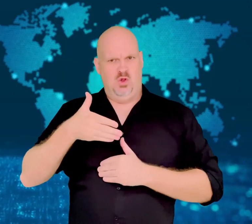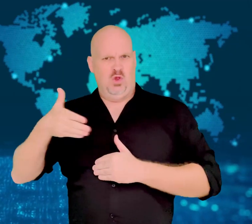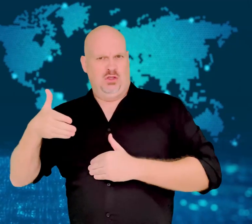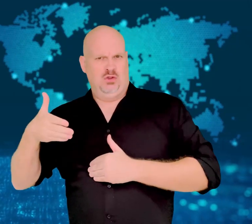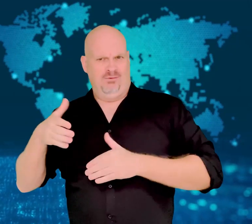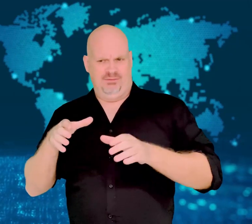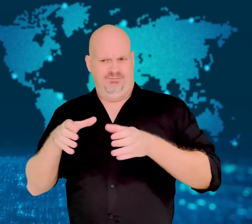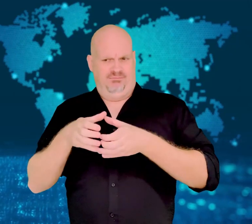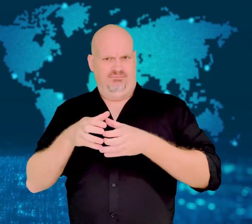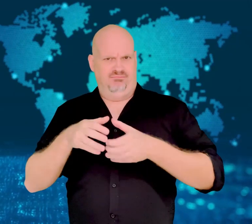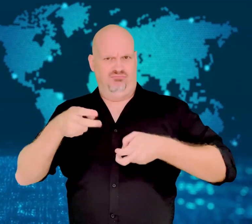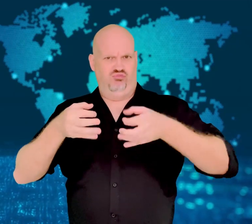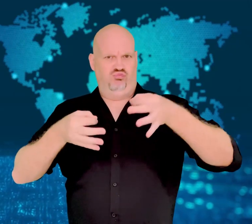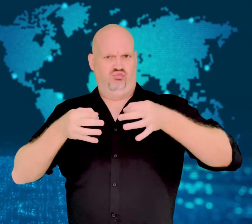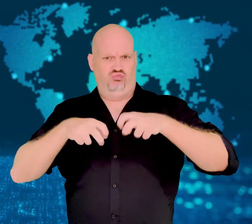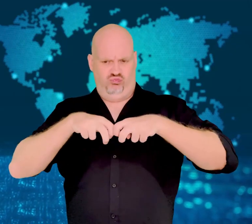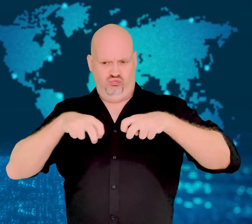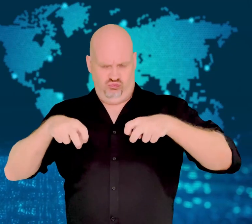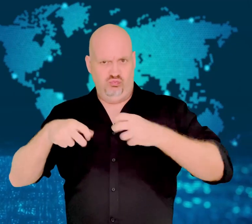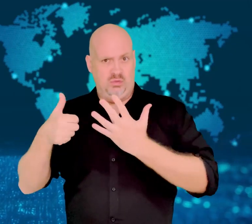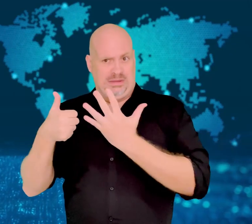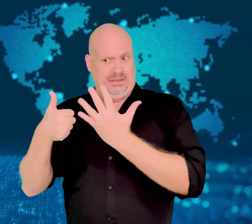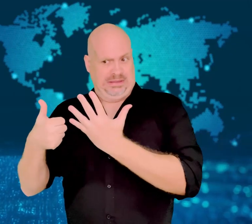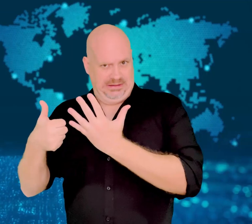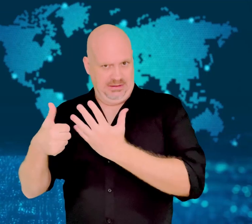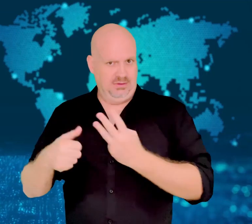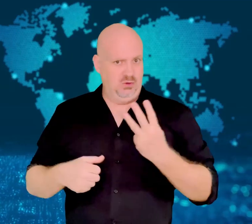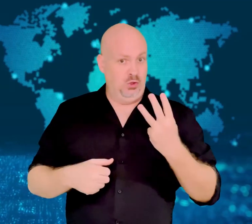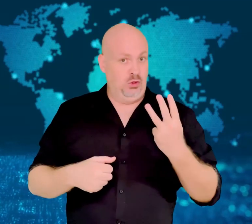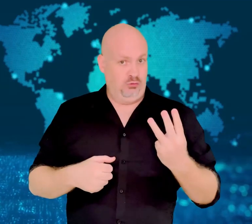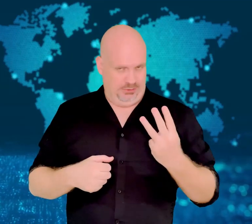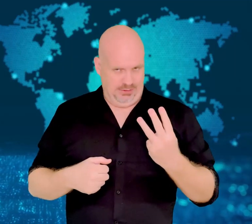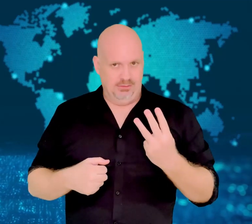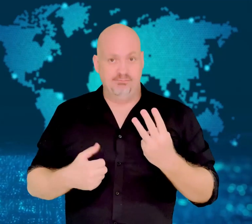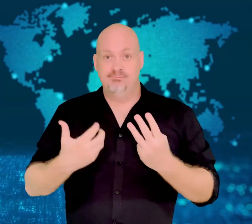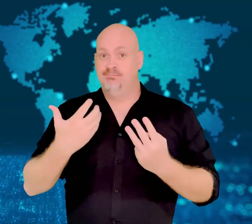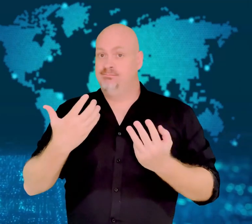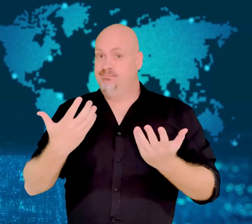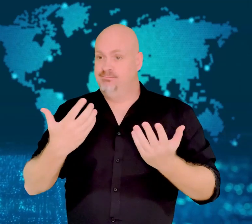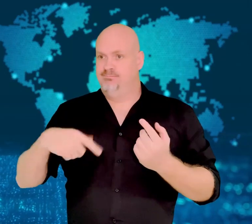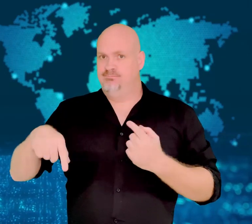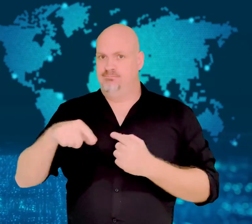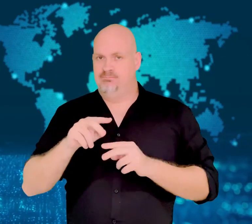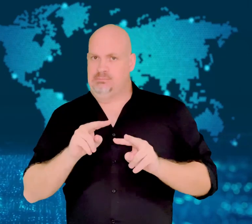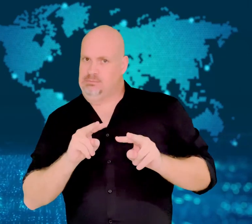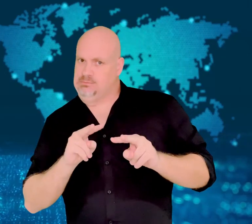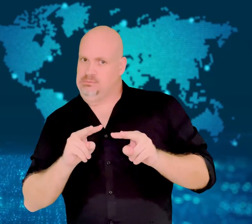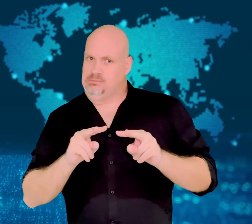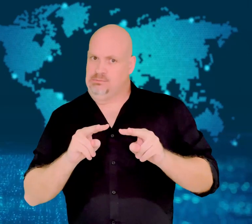Since Conservative Judges hold a 6-3 majority in the court, some are